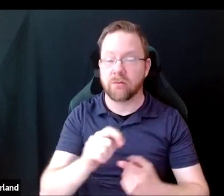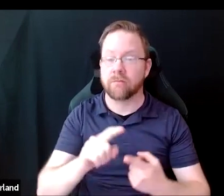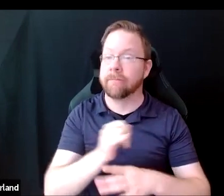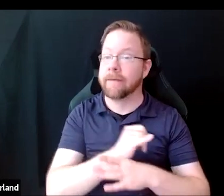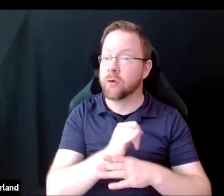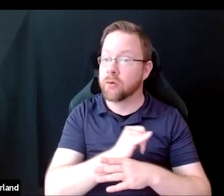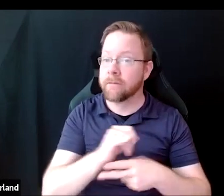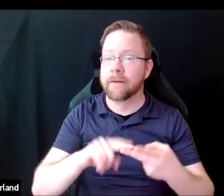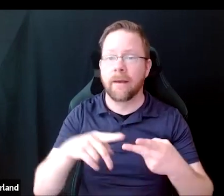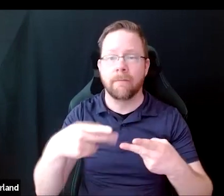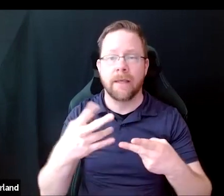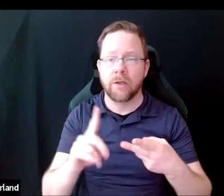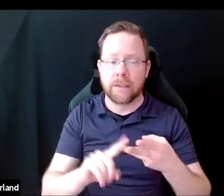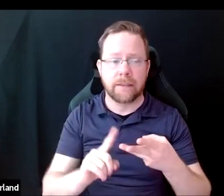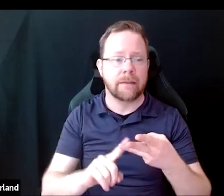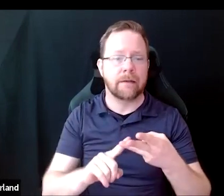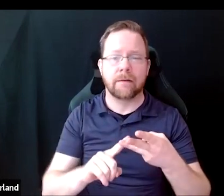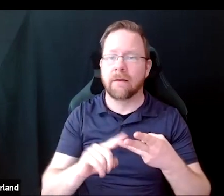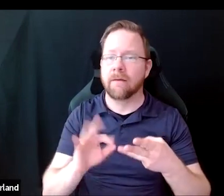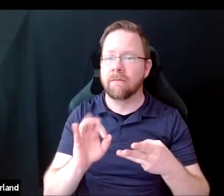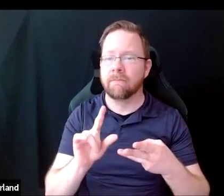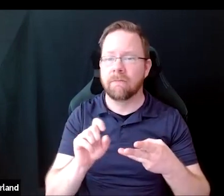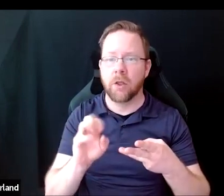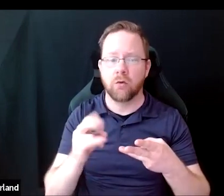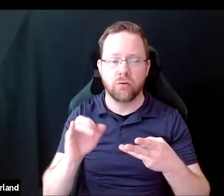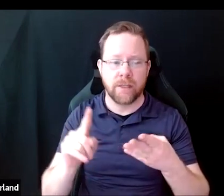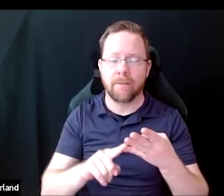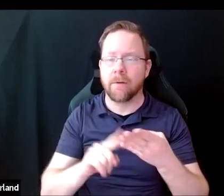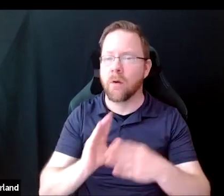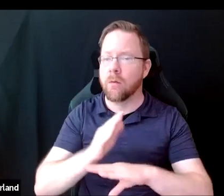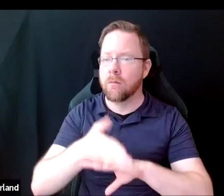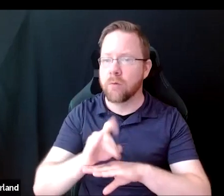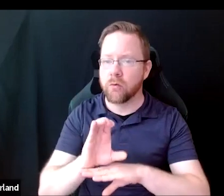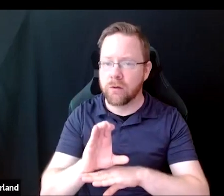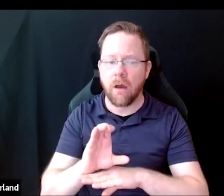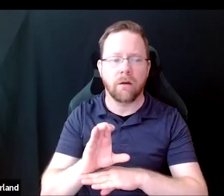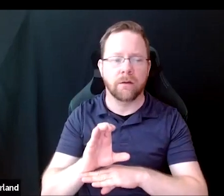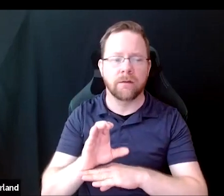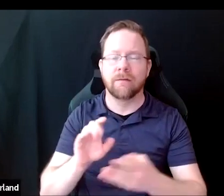PhD programs, fellowships, postdocs, faculty positions,